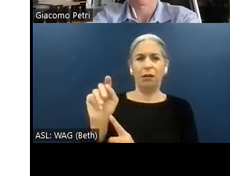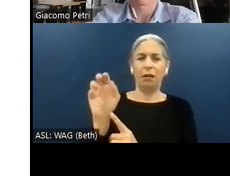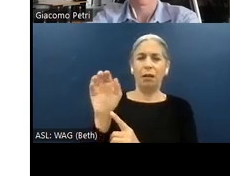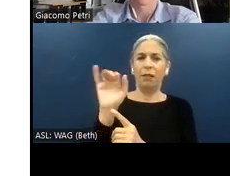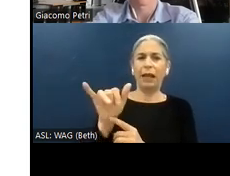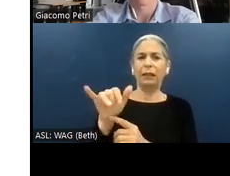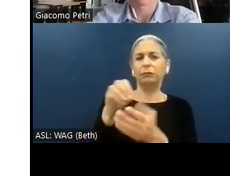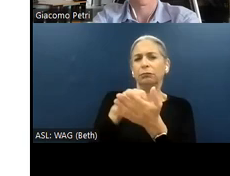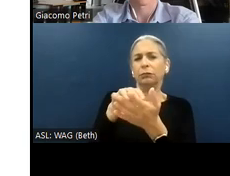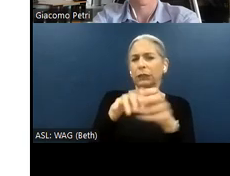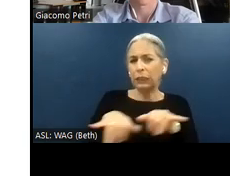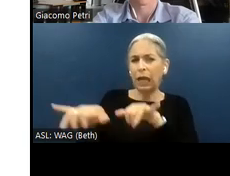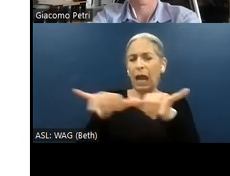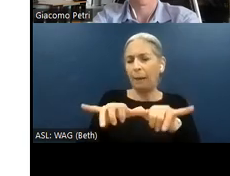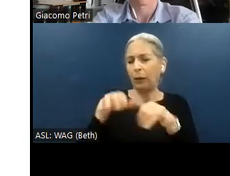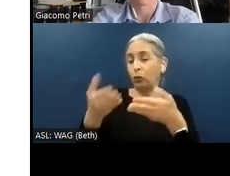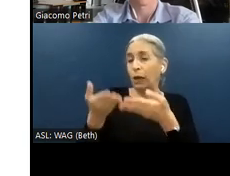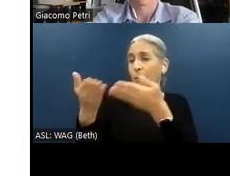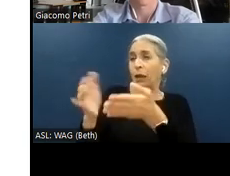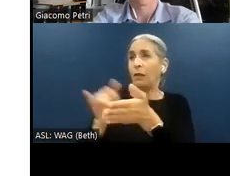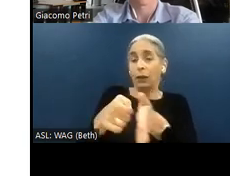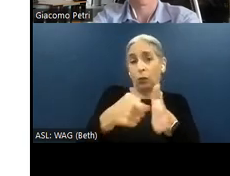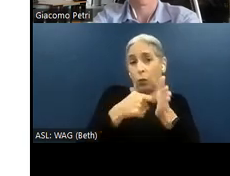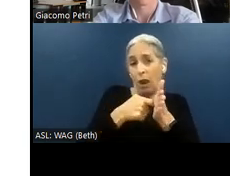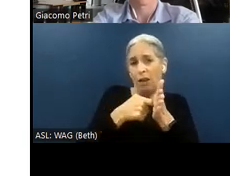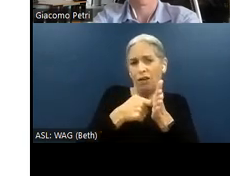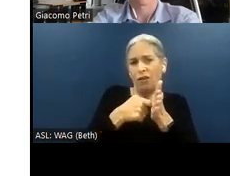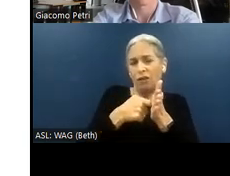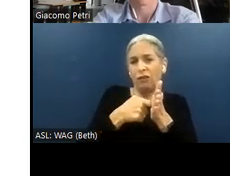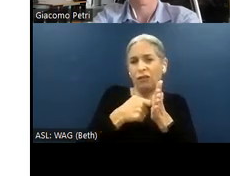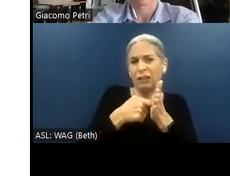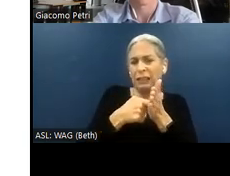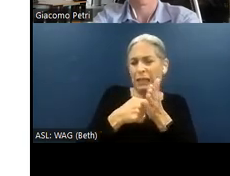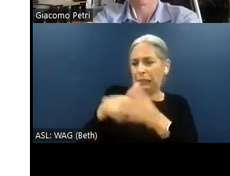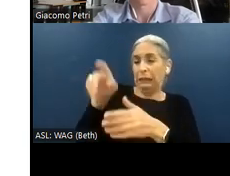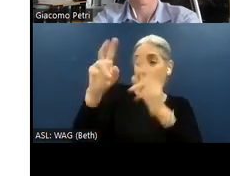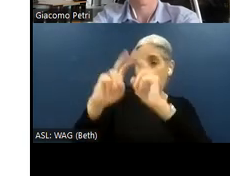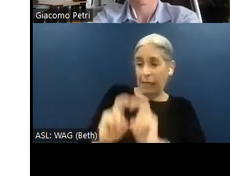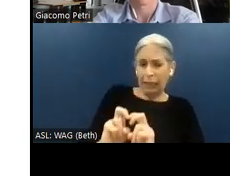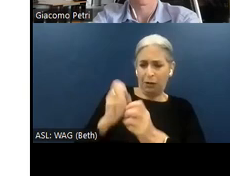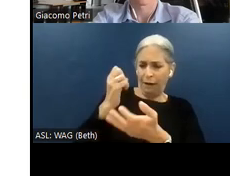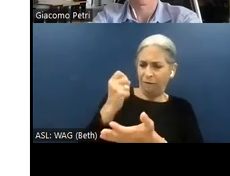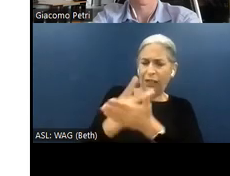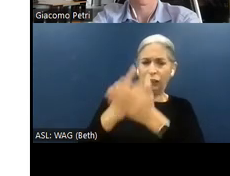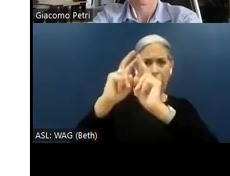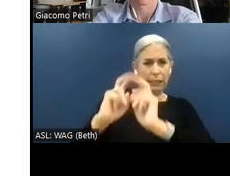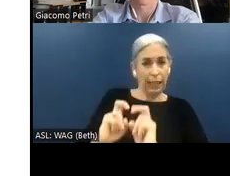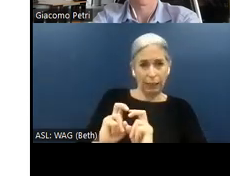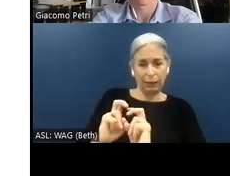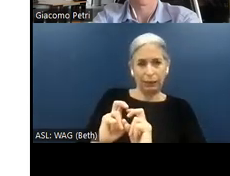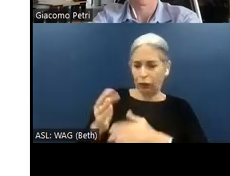that is often required to -- as an assessment, an official assessment, to share with other